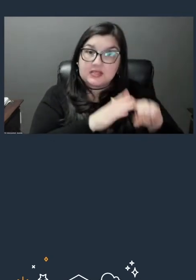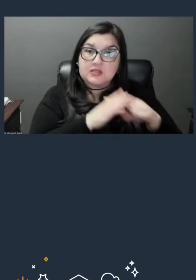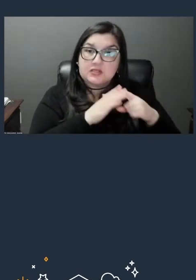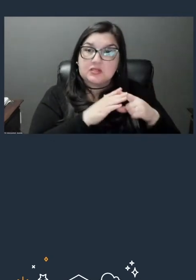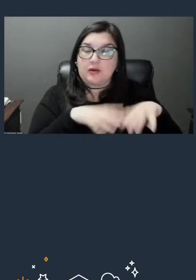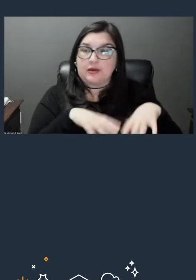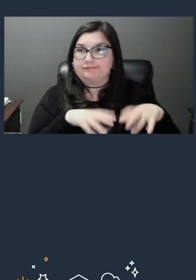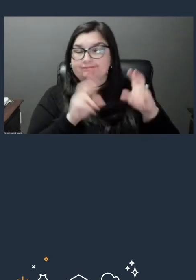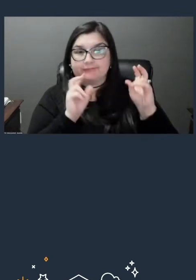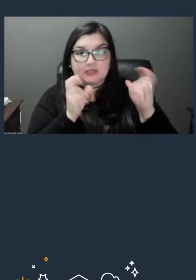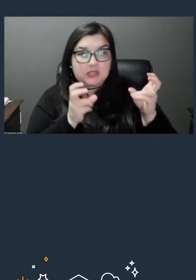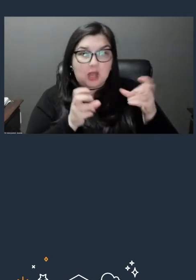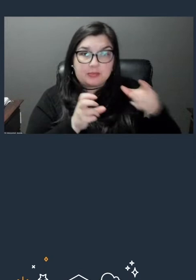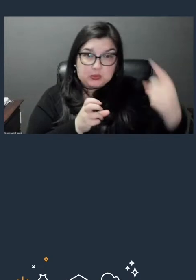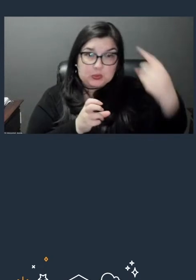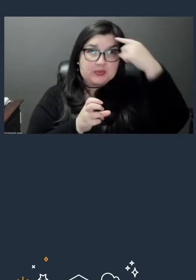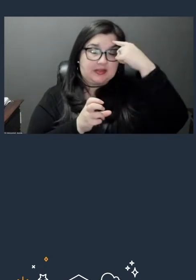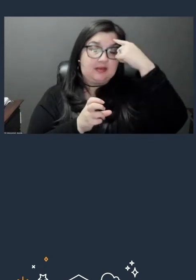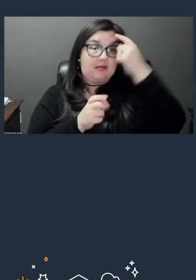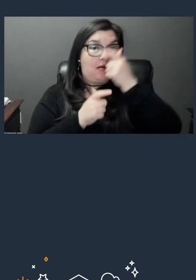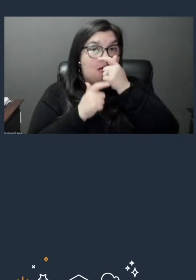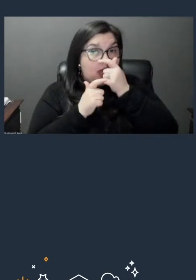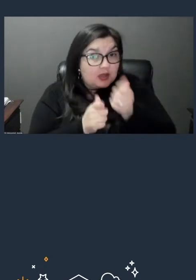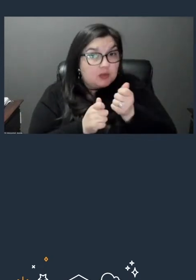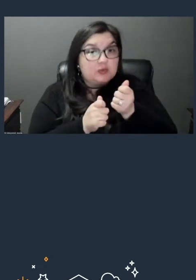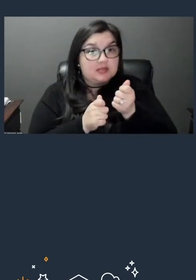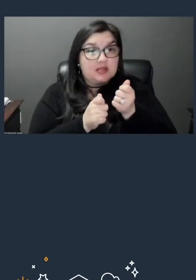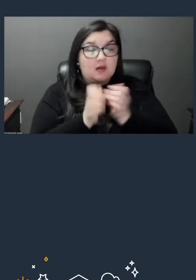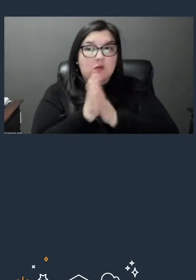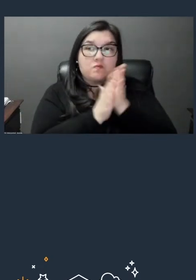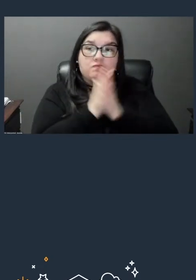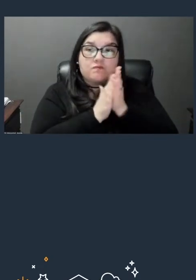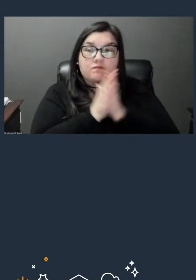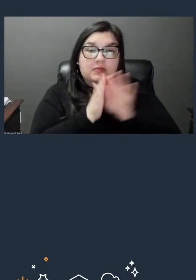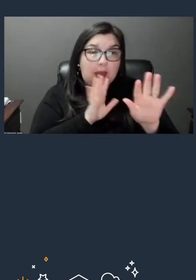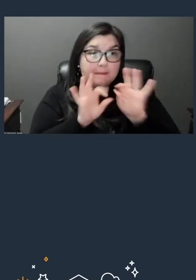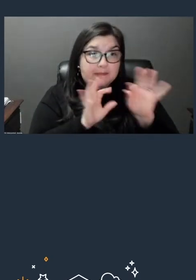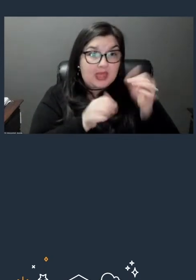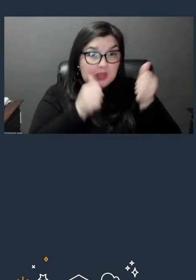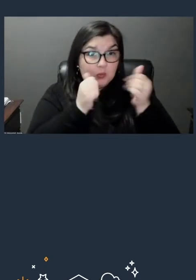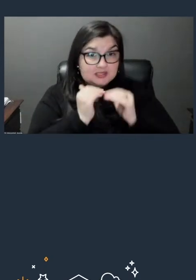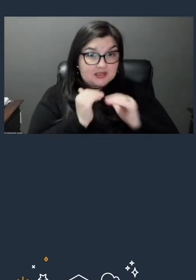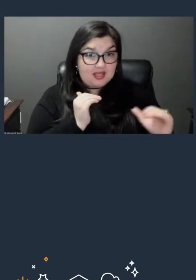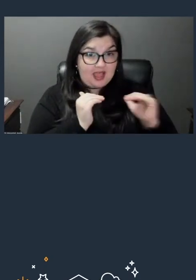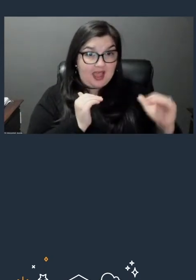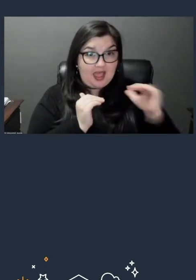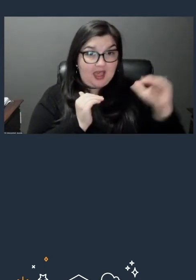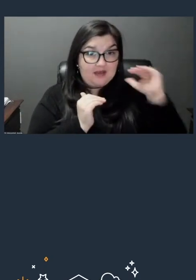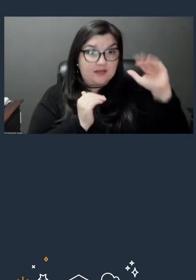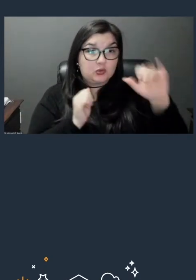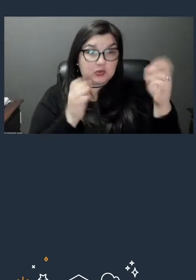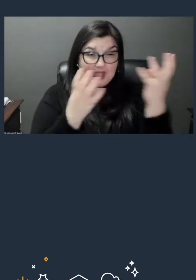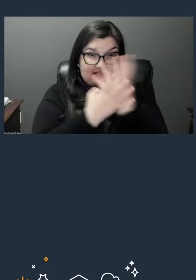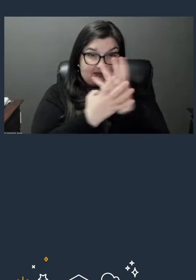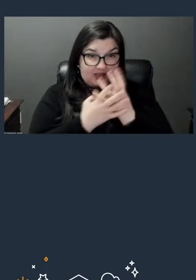would find most interesting to you and you can pick which level you wanna start at to. So you can filter your training plans by the course level